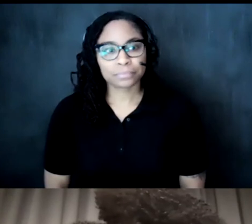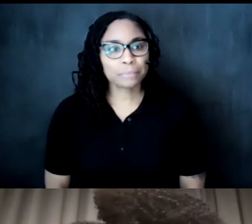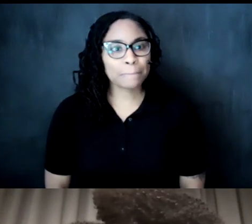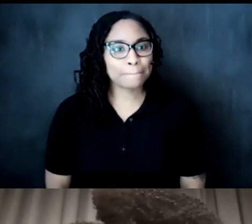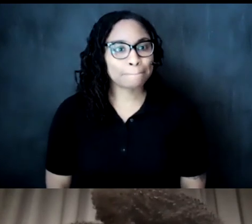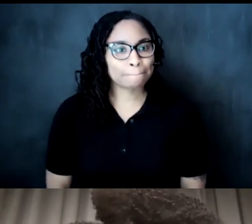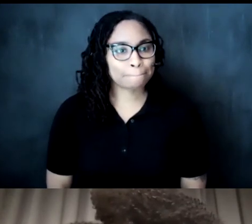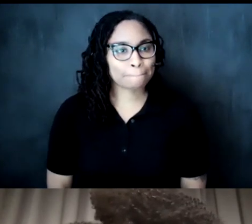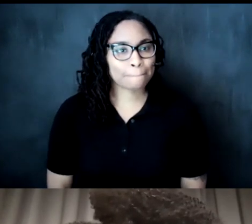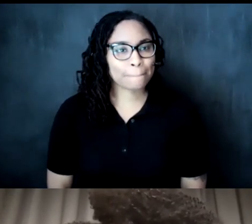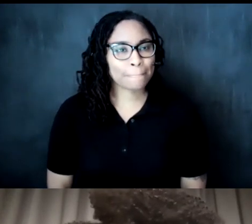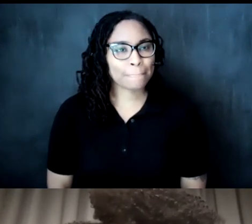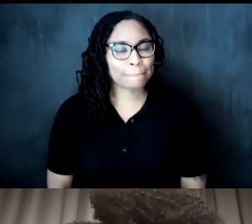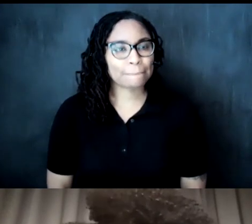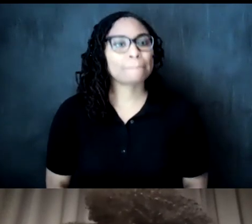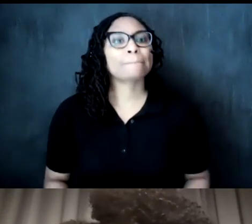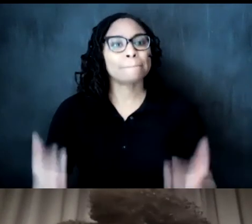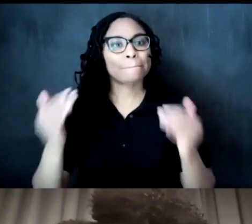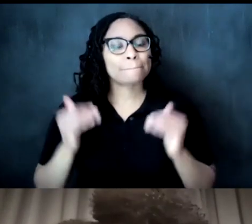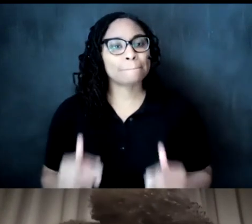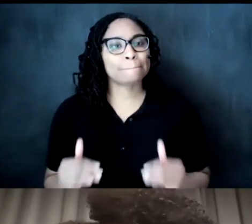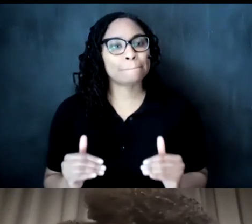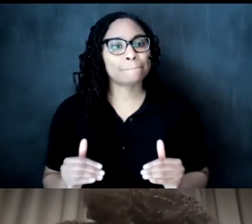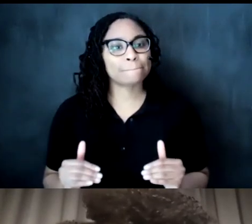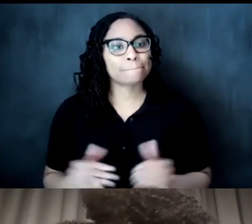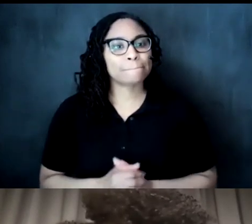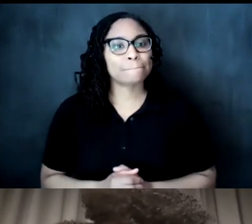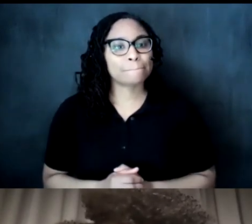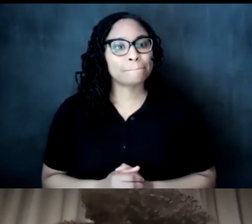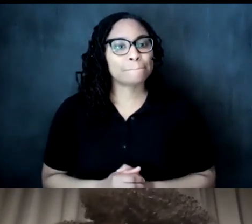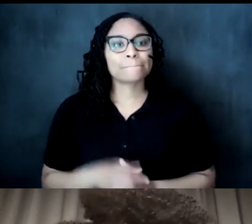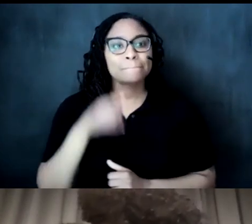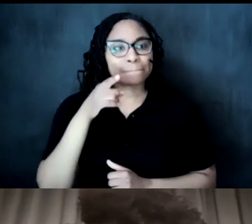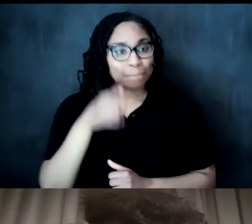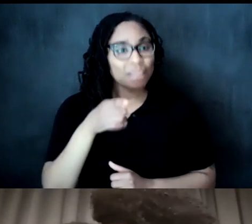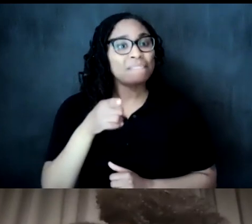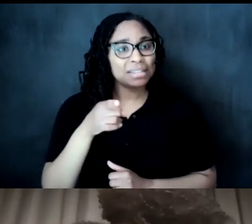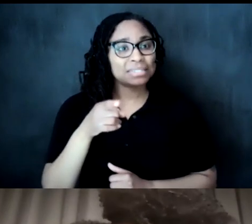all right so the next would be a t story uh from shaka holly and i hope i hope i'm pronouncing your